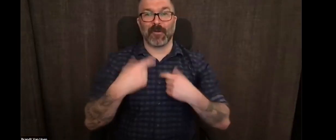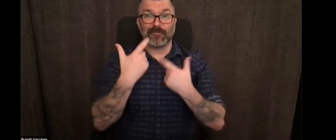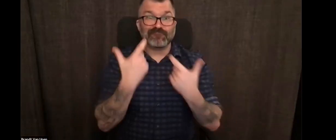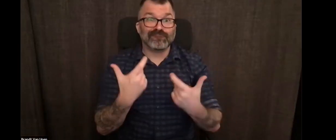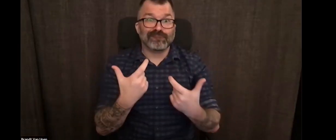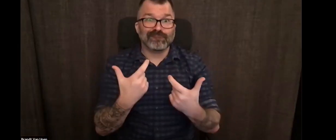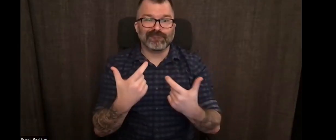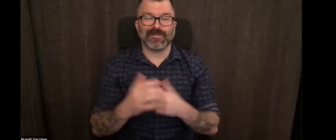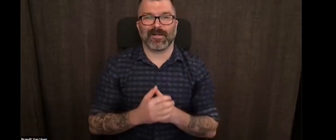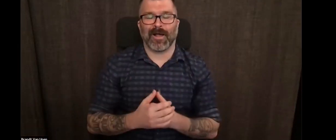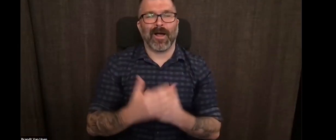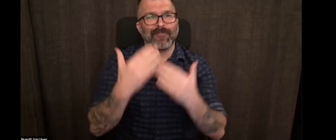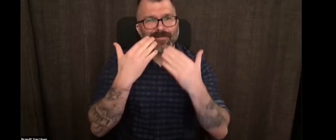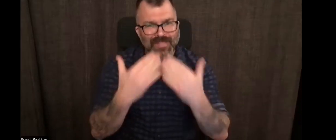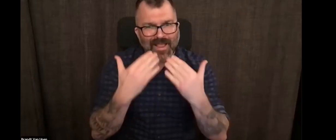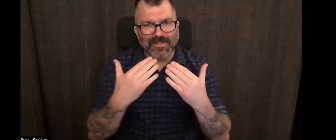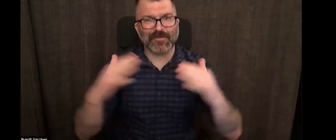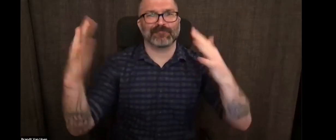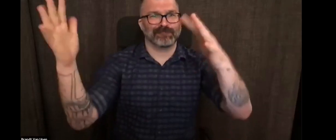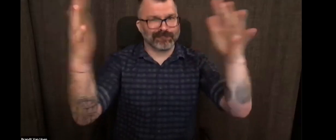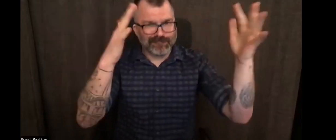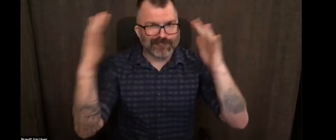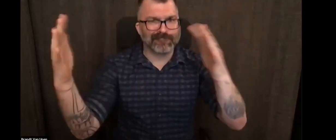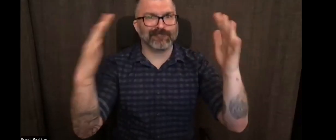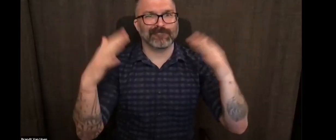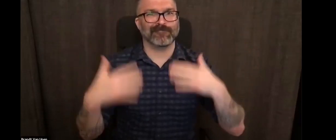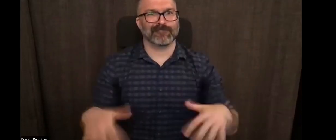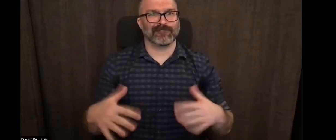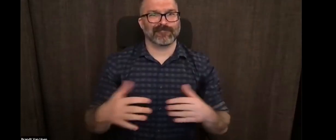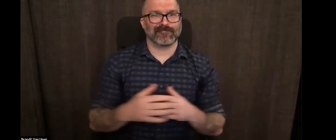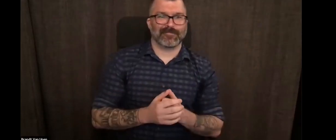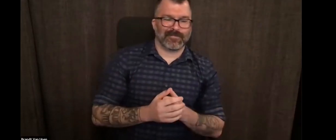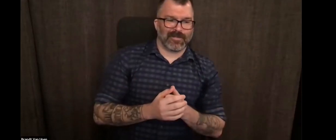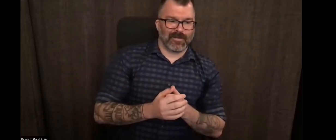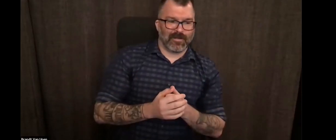program. much gratitude to you sir. I want to thank the